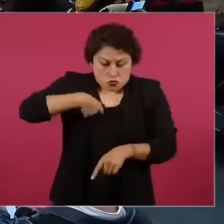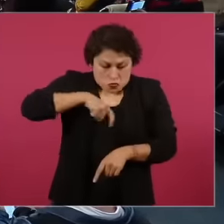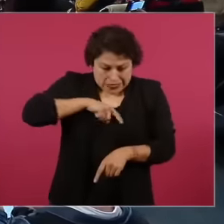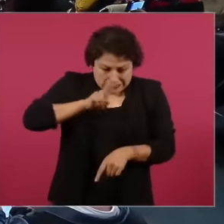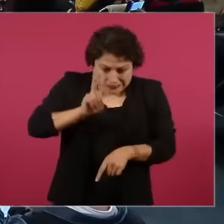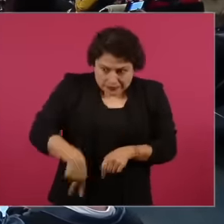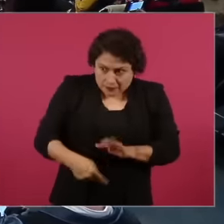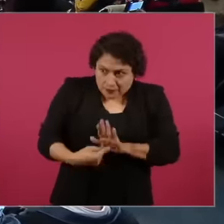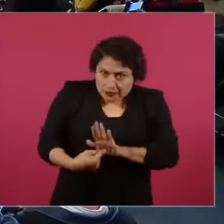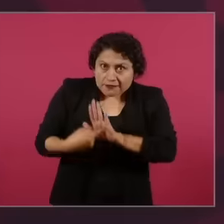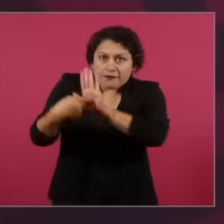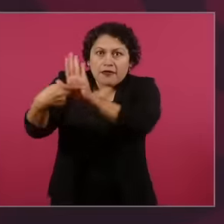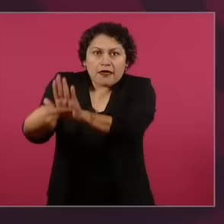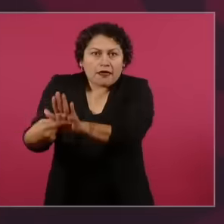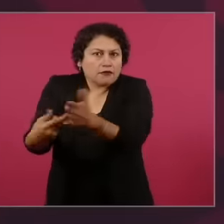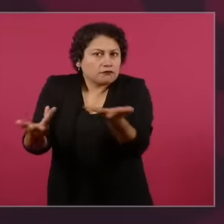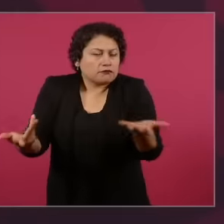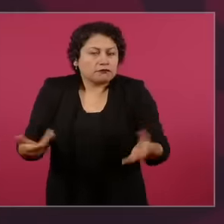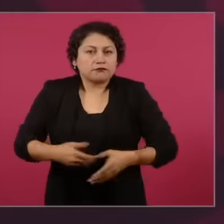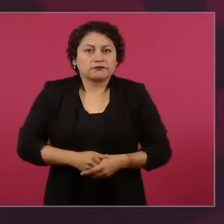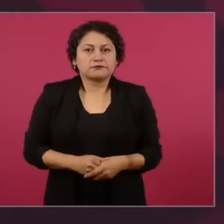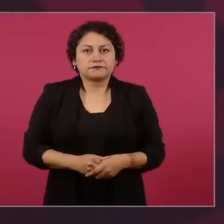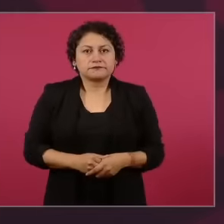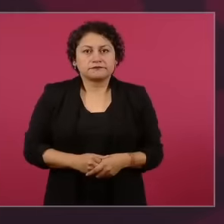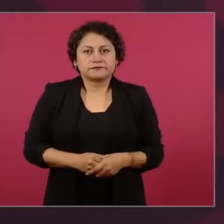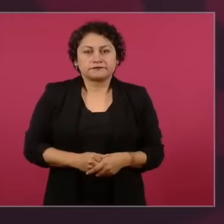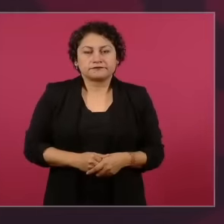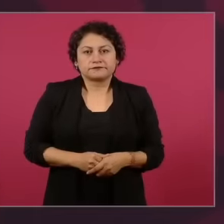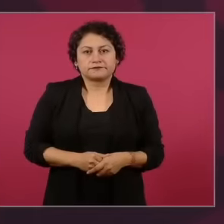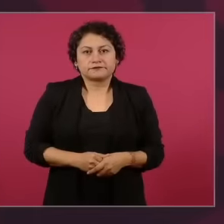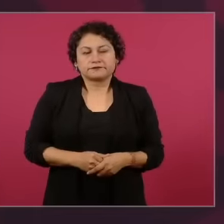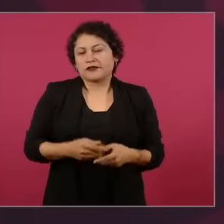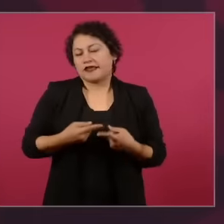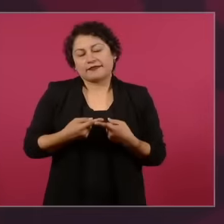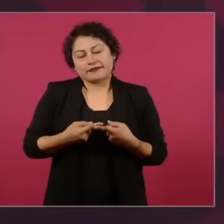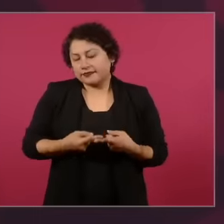done. Honestly,